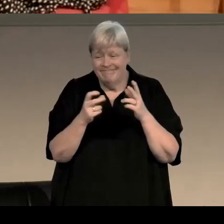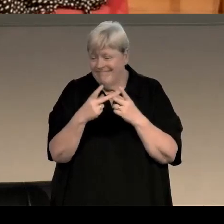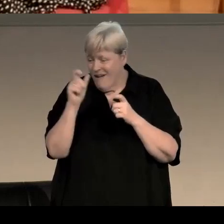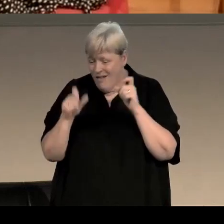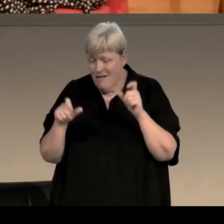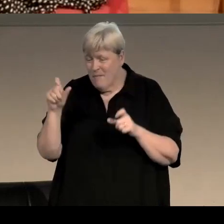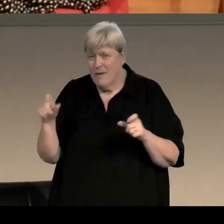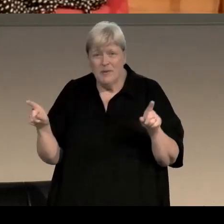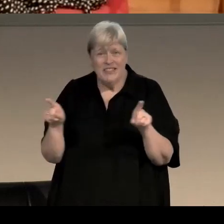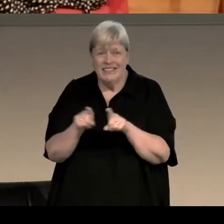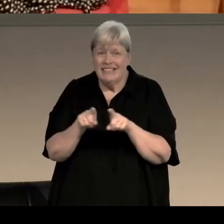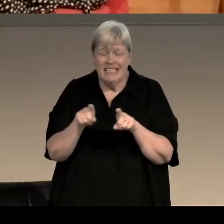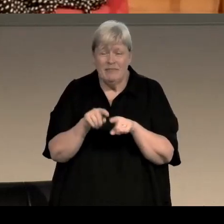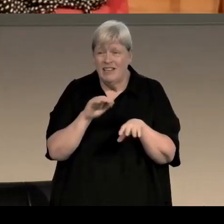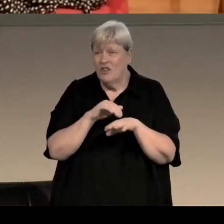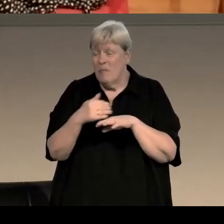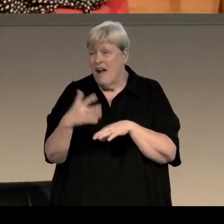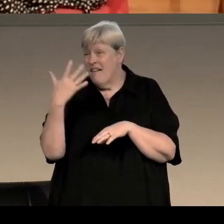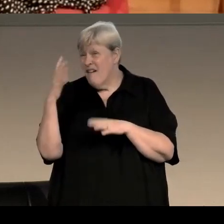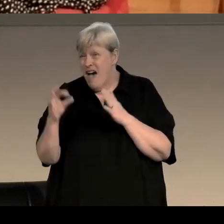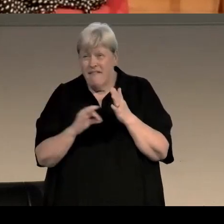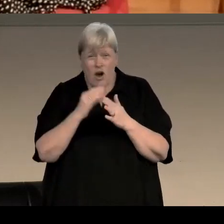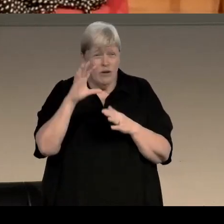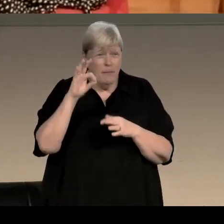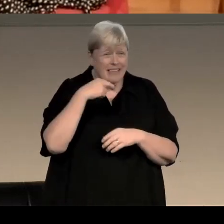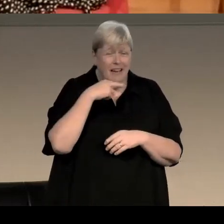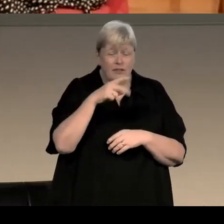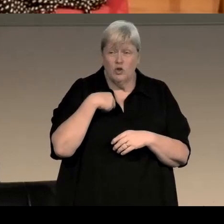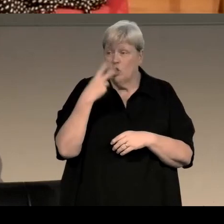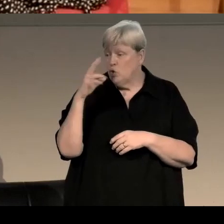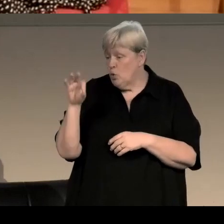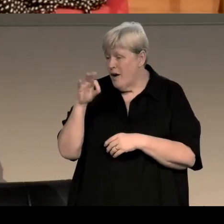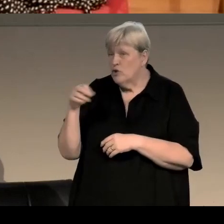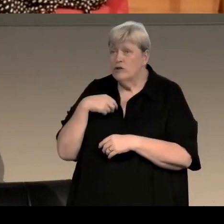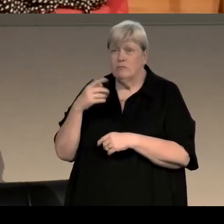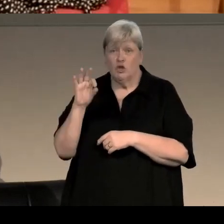And it doesn't matter if it's a five hour chunk on a Monday afternoon, or if it's two hours on a Tuesday morning, whatever,